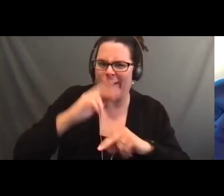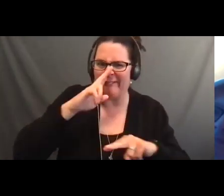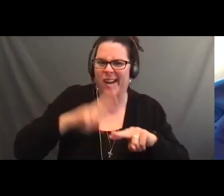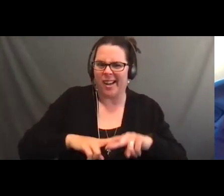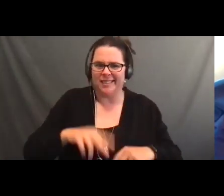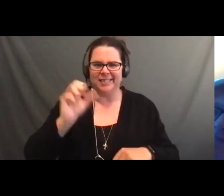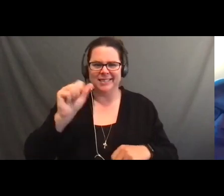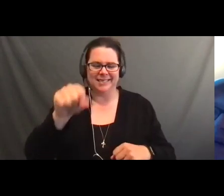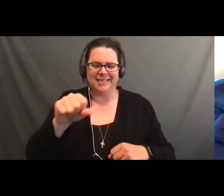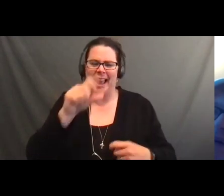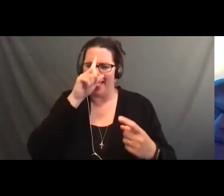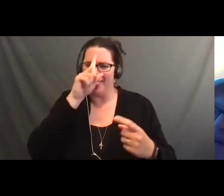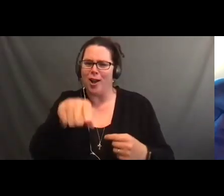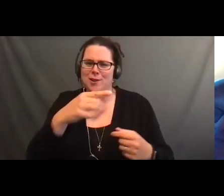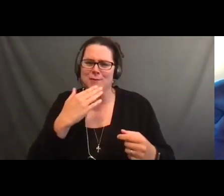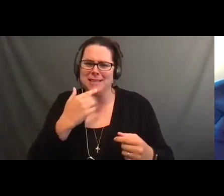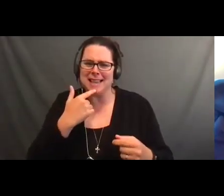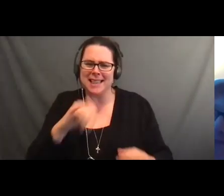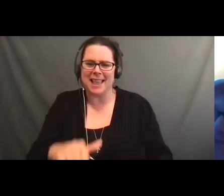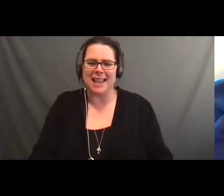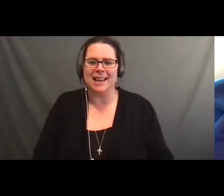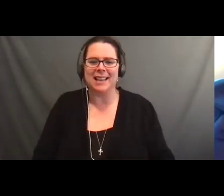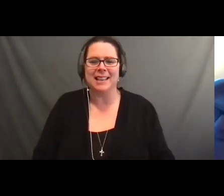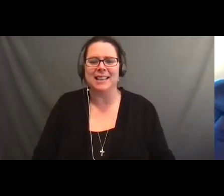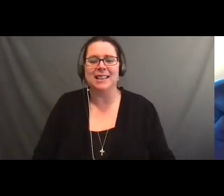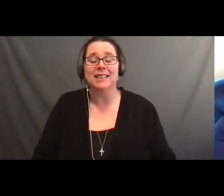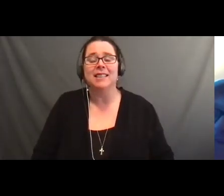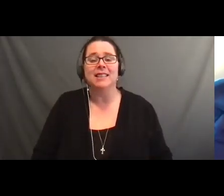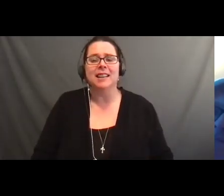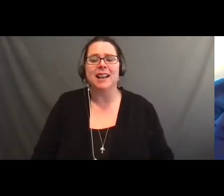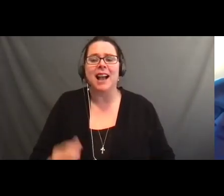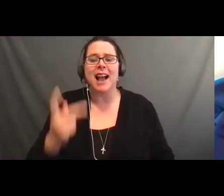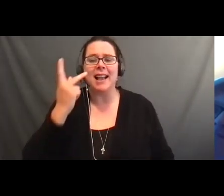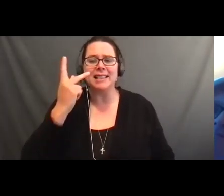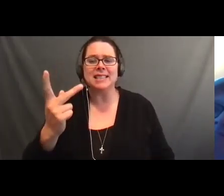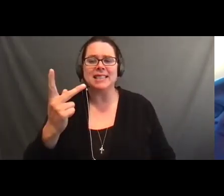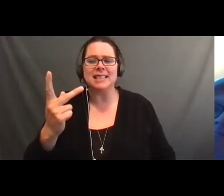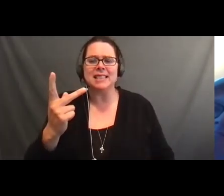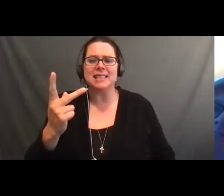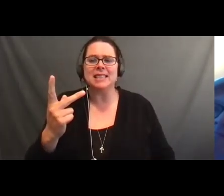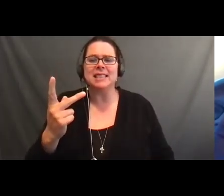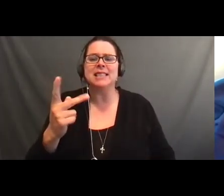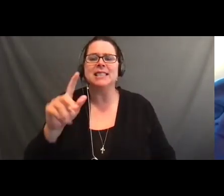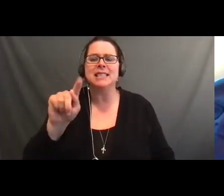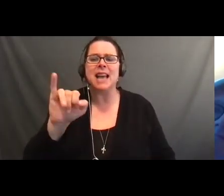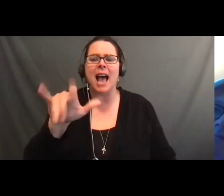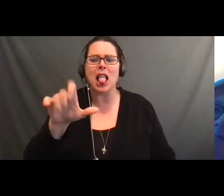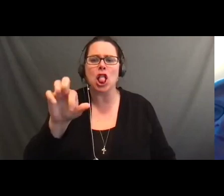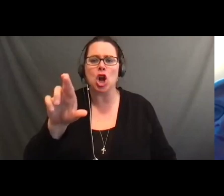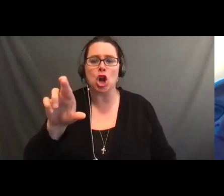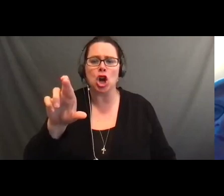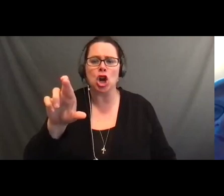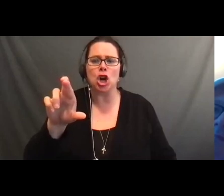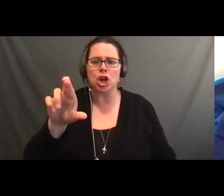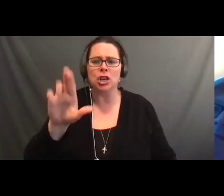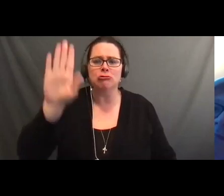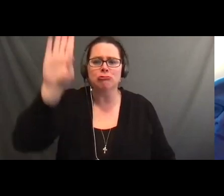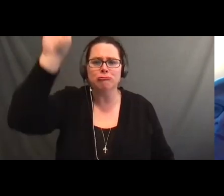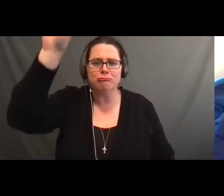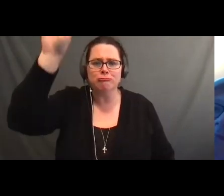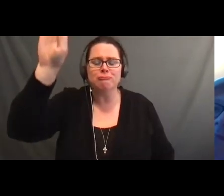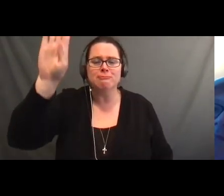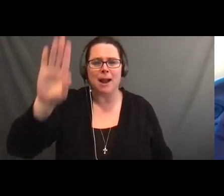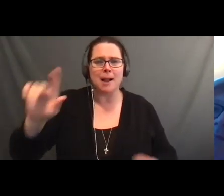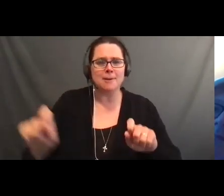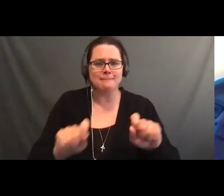case. Just in case you want to follow me on insta.